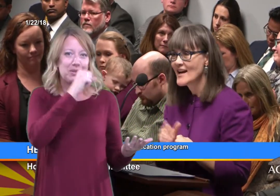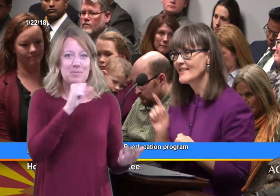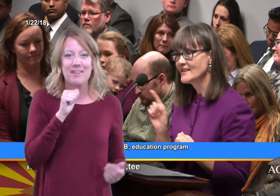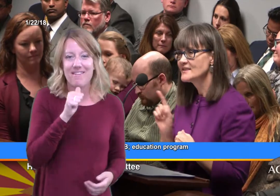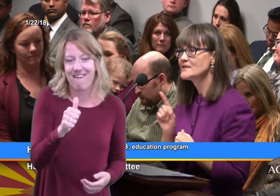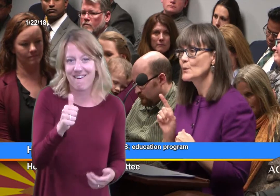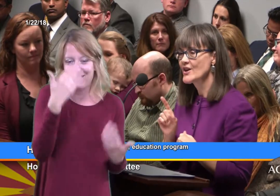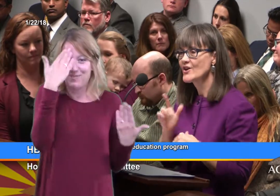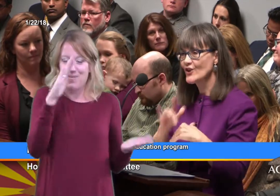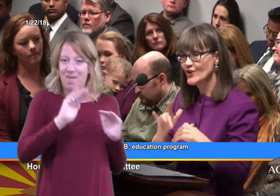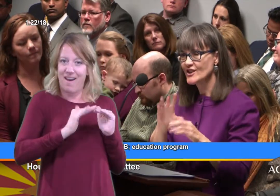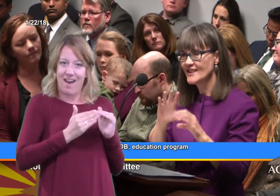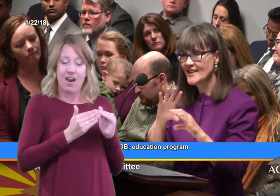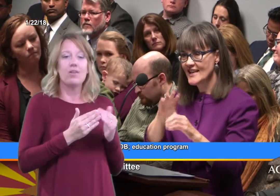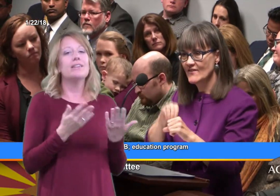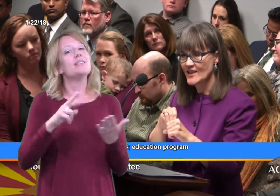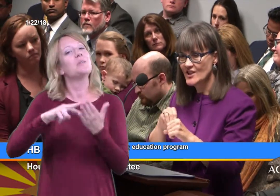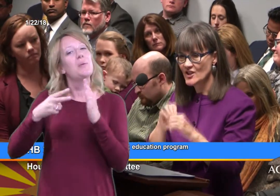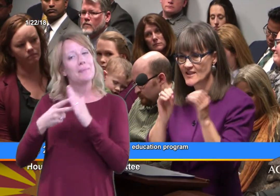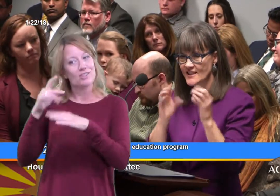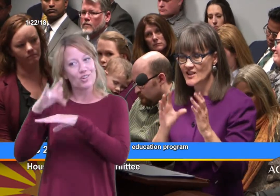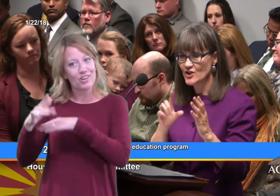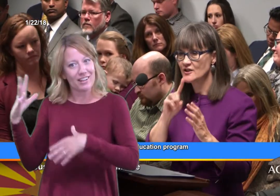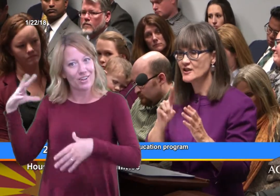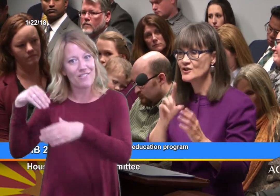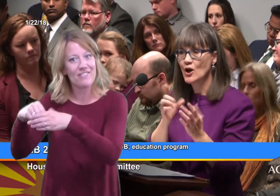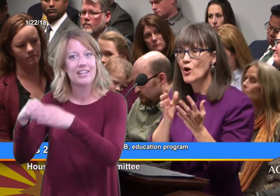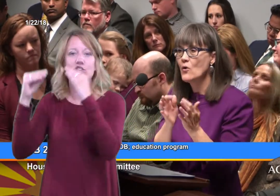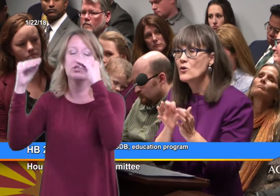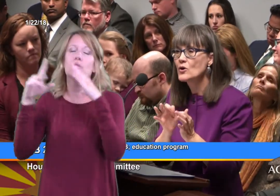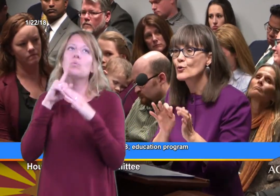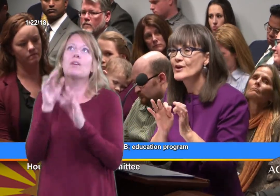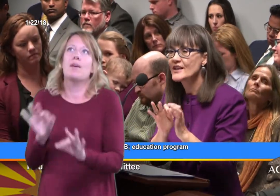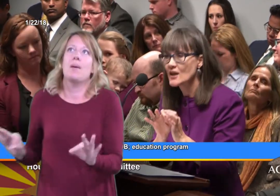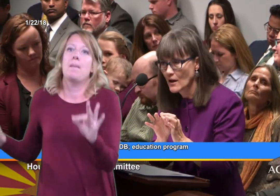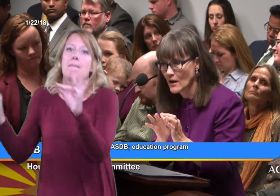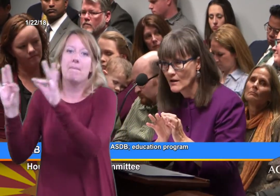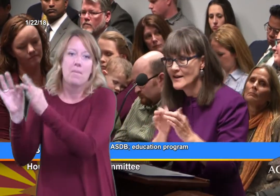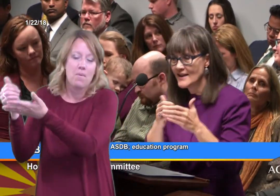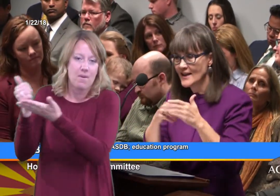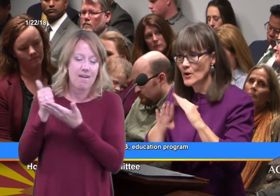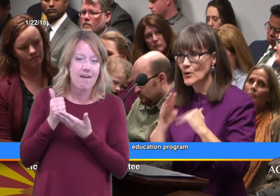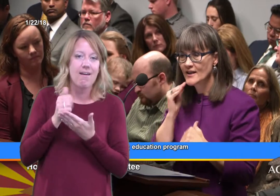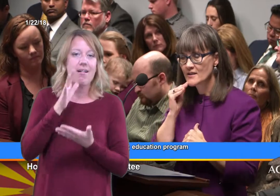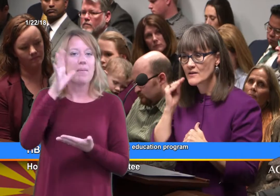and this is where the early intervention teachers are so critical in going into